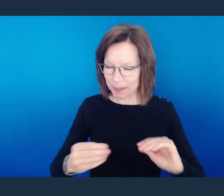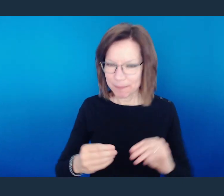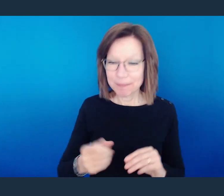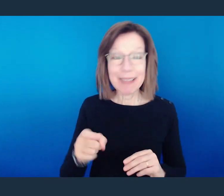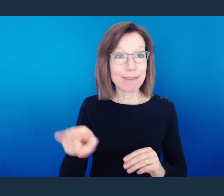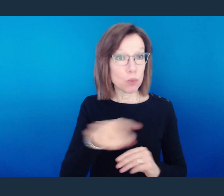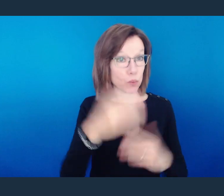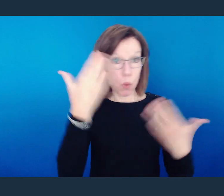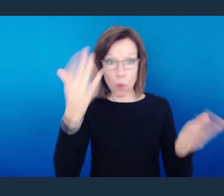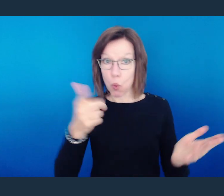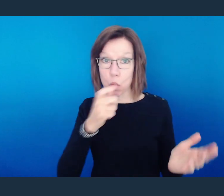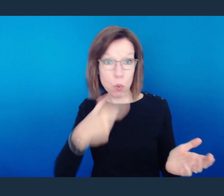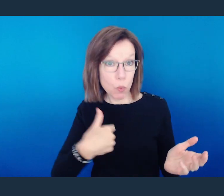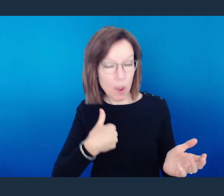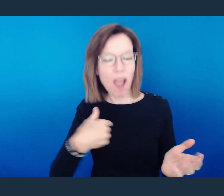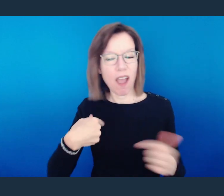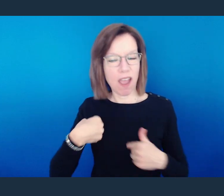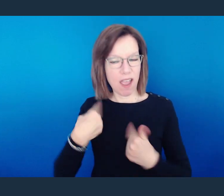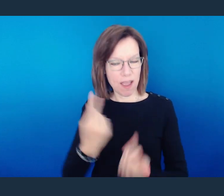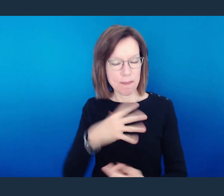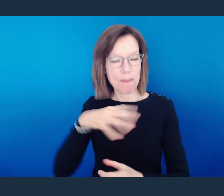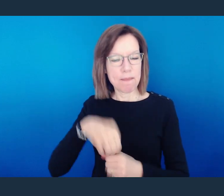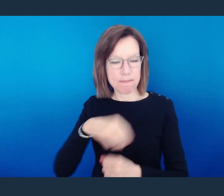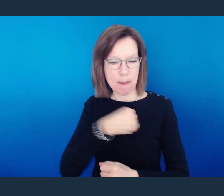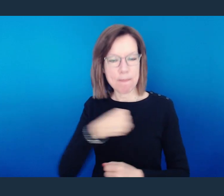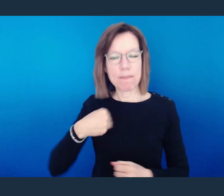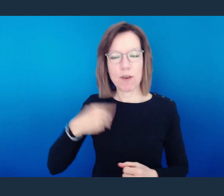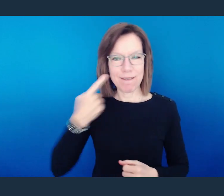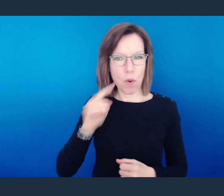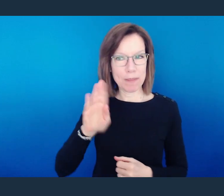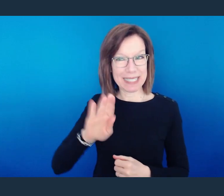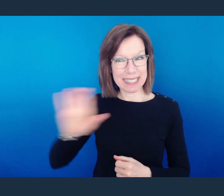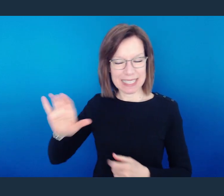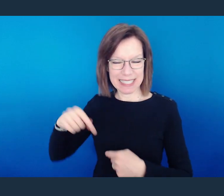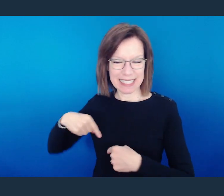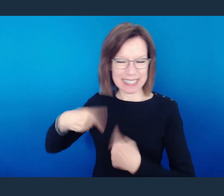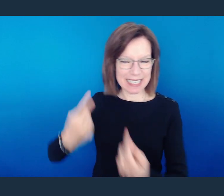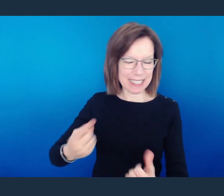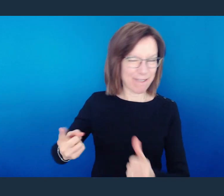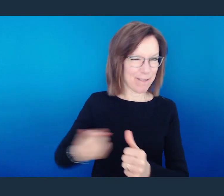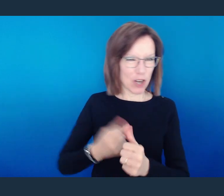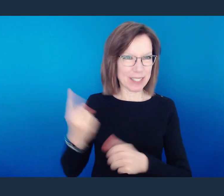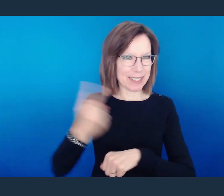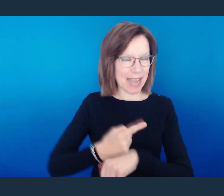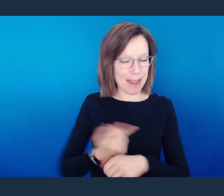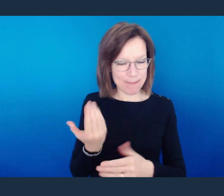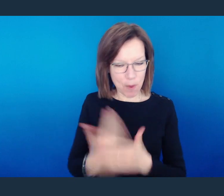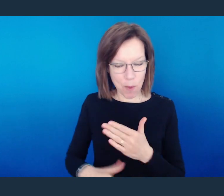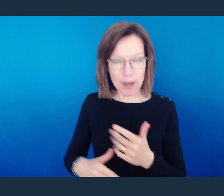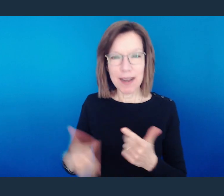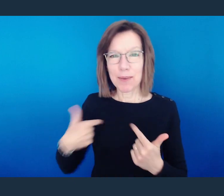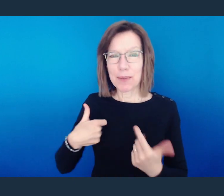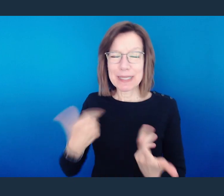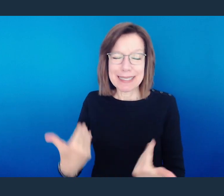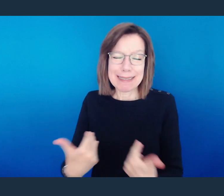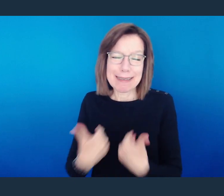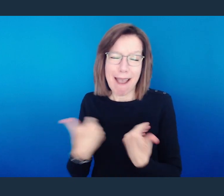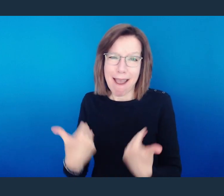If you don't know me, I have been a member of Bethany since day 1. I was little.